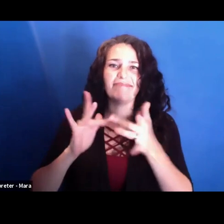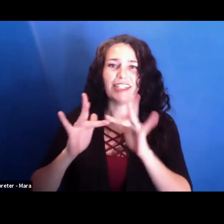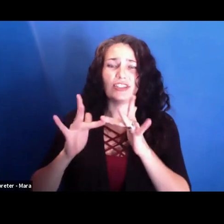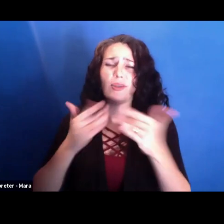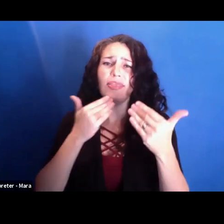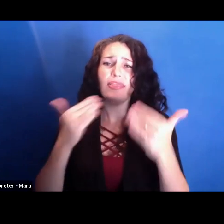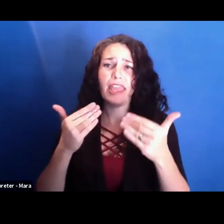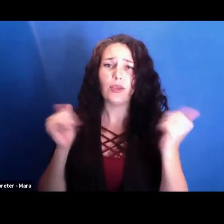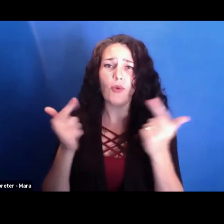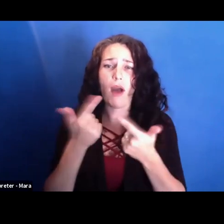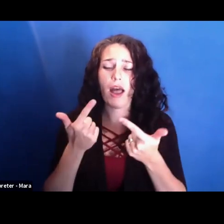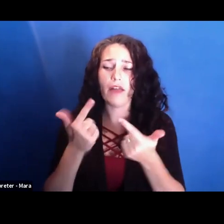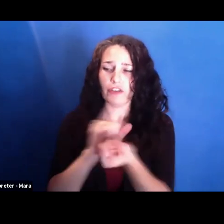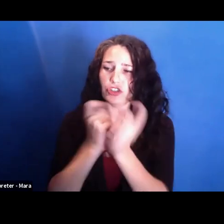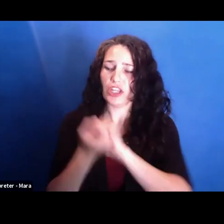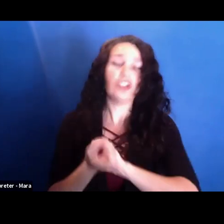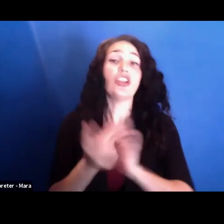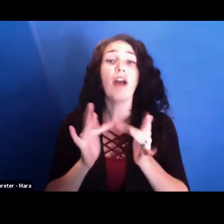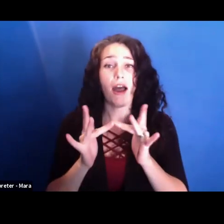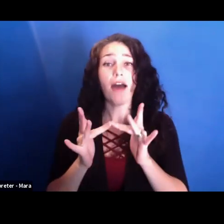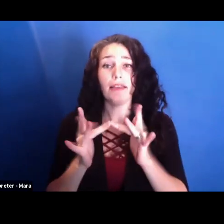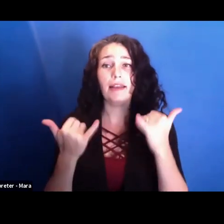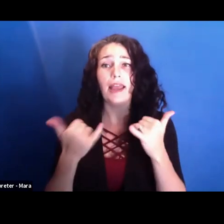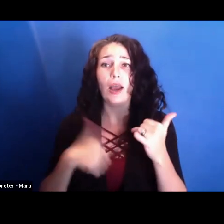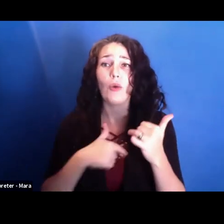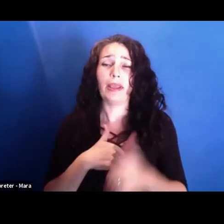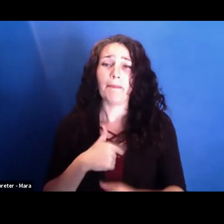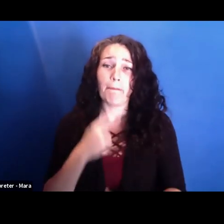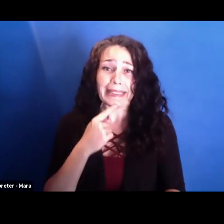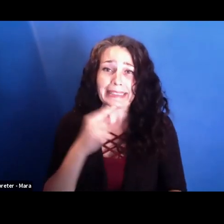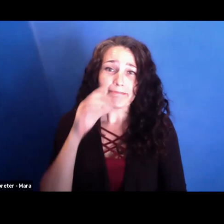to the online world with us. We do miss seeing you in person.